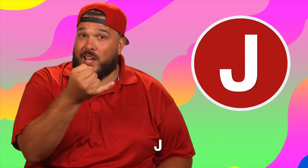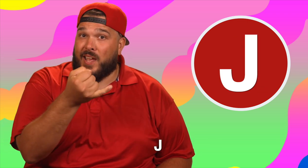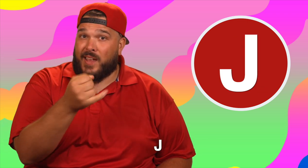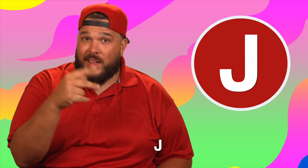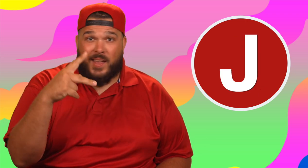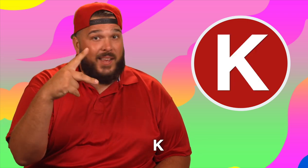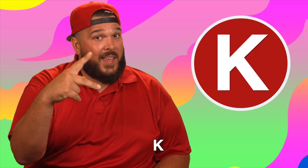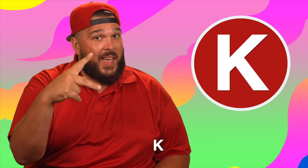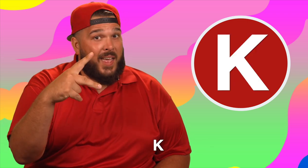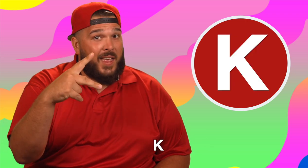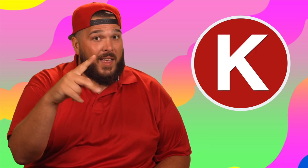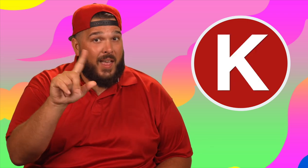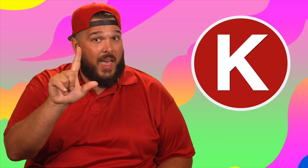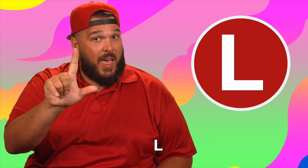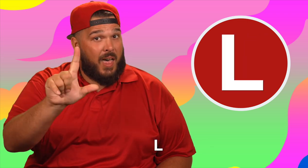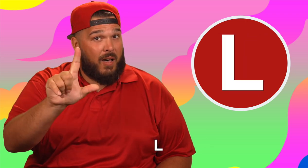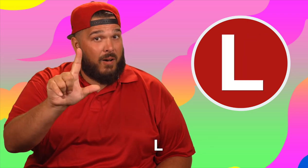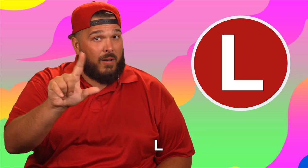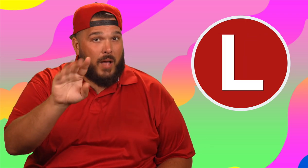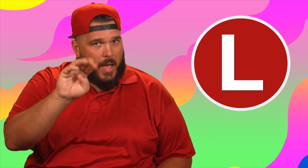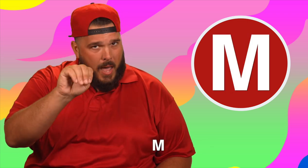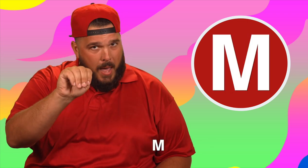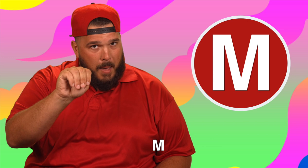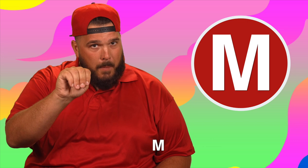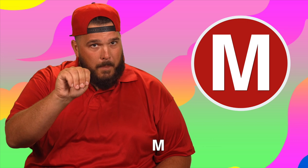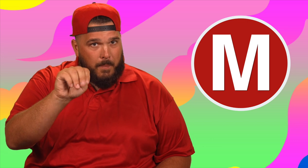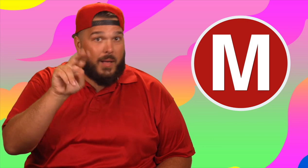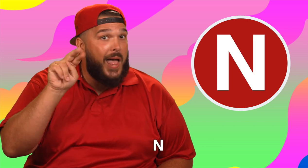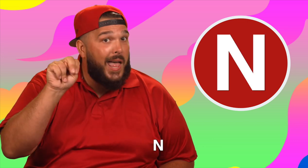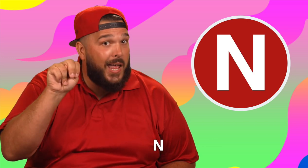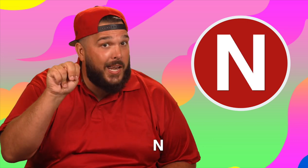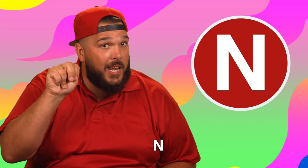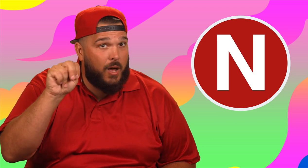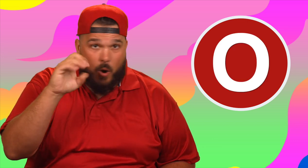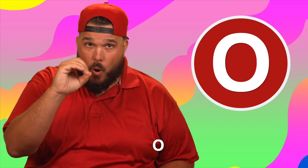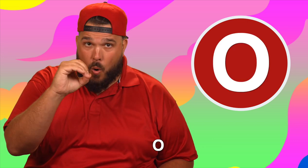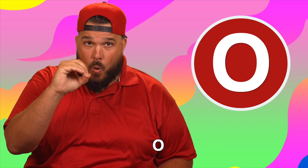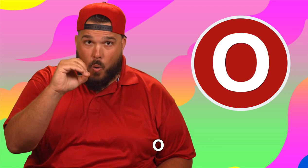J, K, L, M, N, O, P, Q, R, S, T, U, V, W, X, Y, and Z.